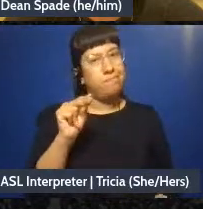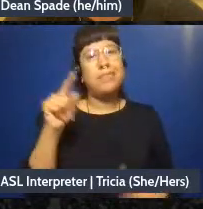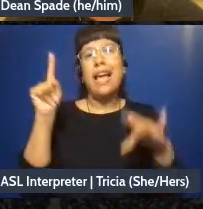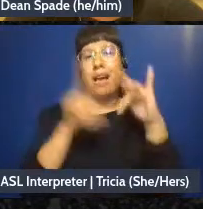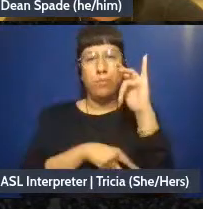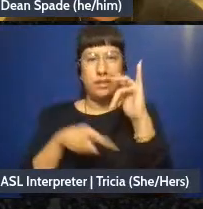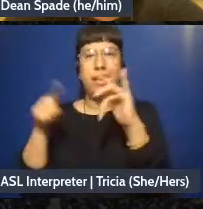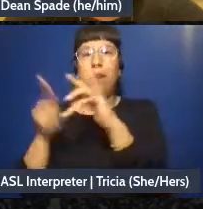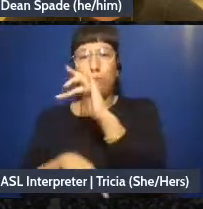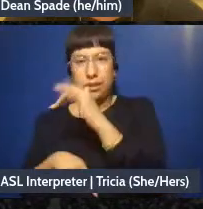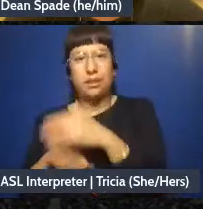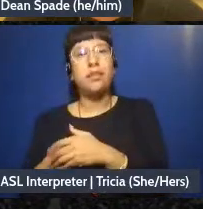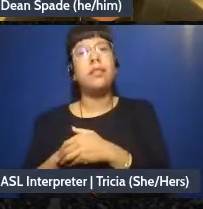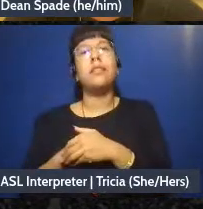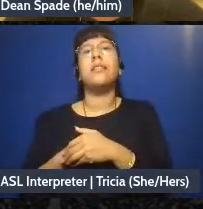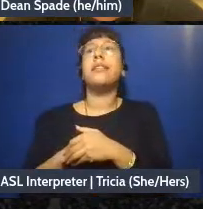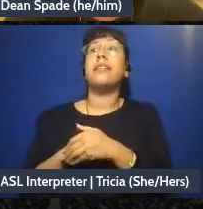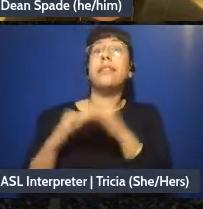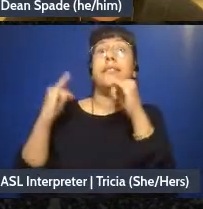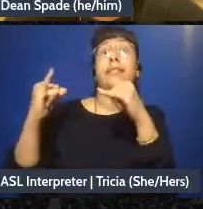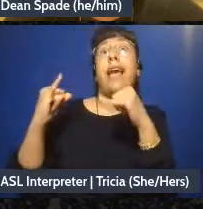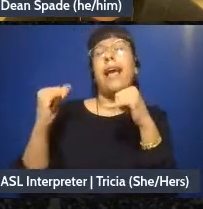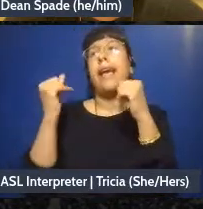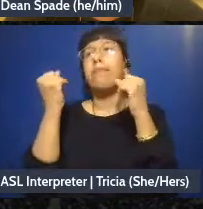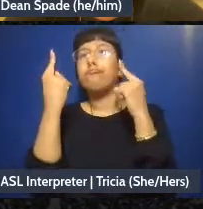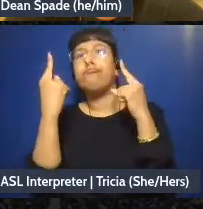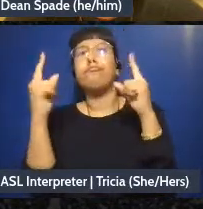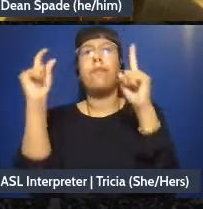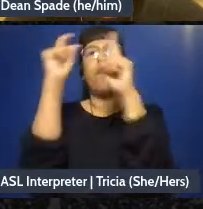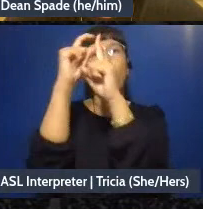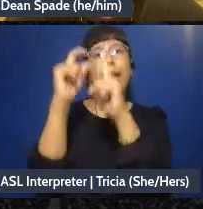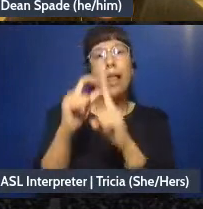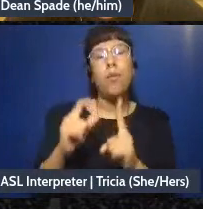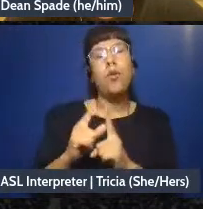Not a shared vocabulary, time, lack of clarity